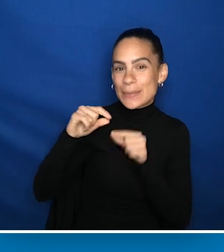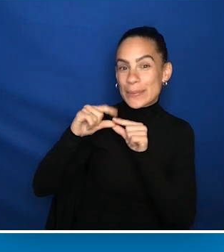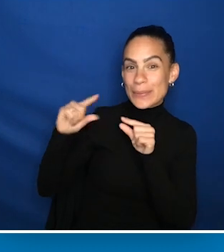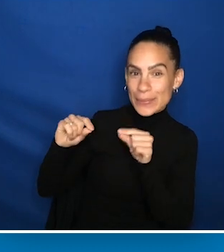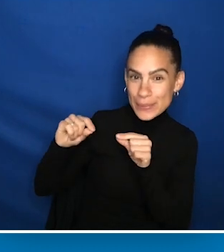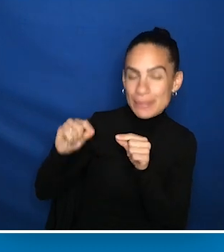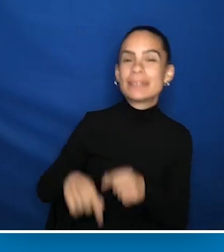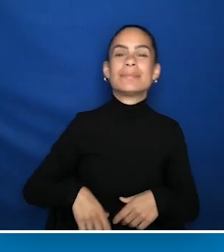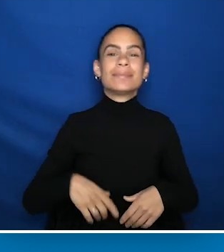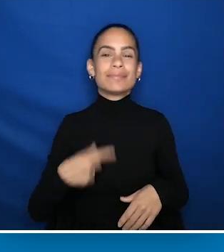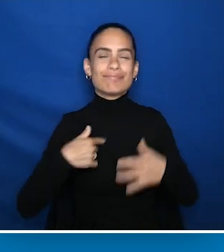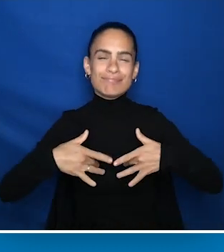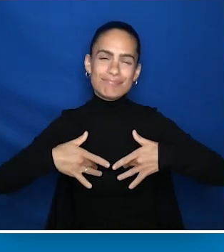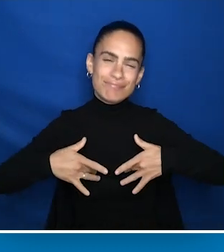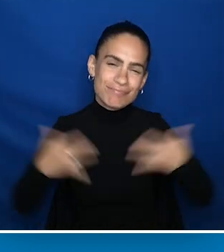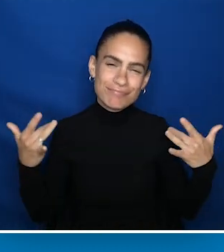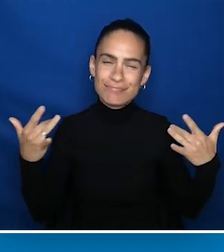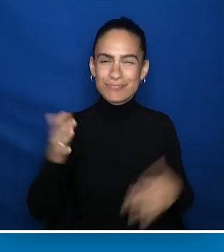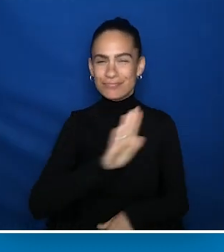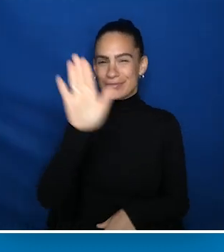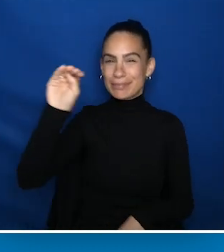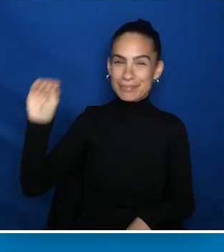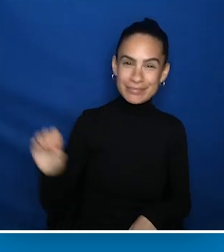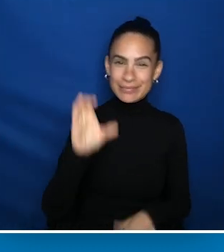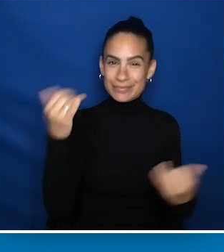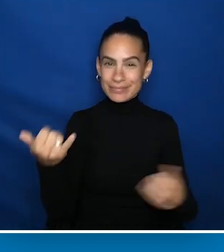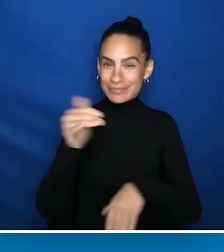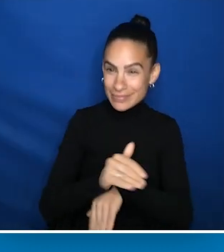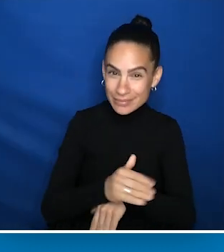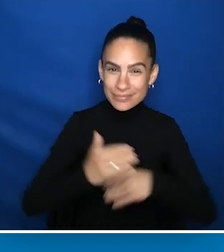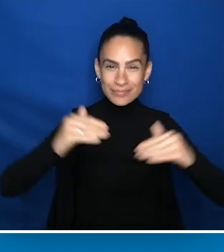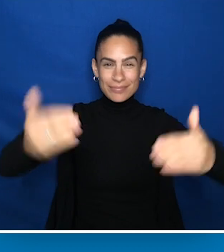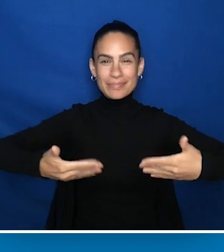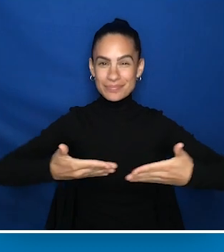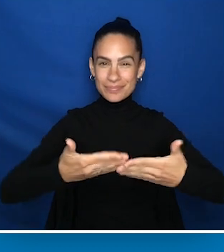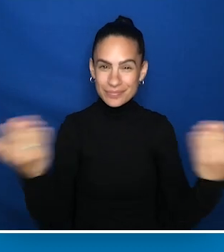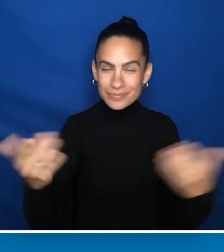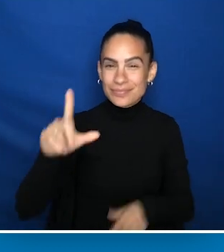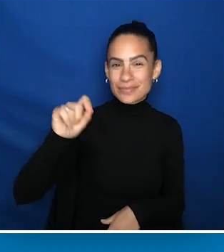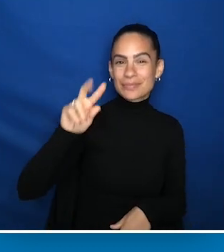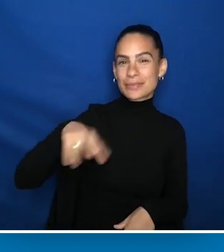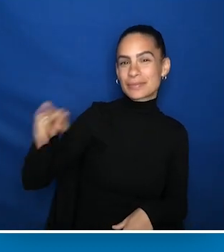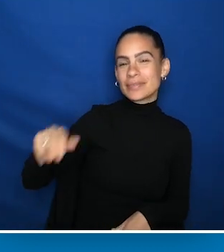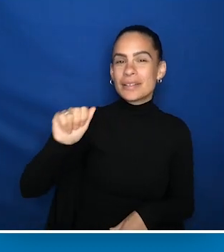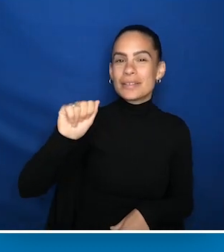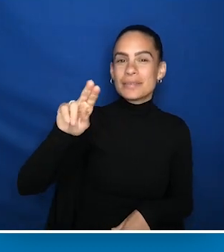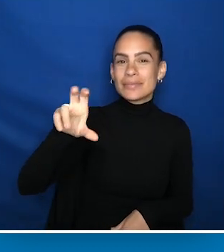I am so excited to serve as your emcee and to welcome you all to the 2022 AUCD Virtual Gala.